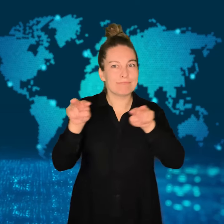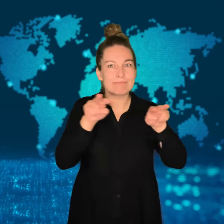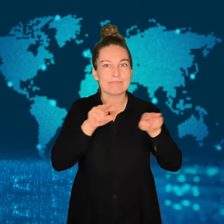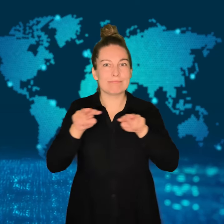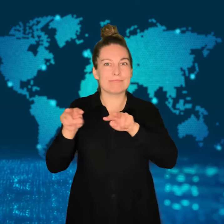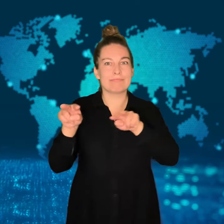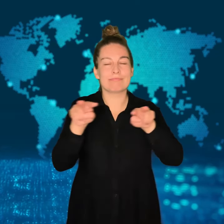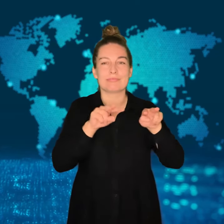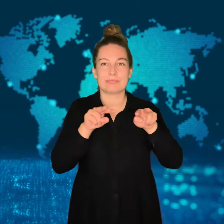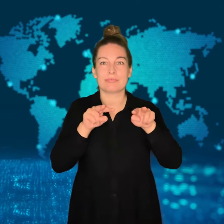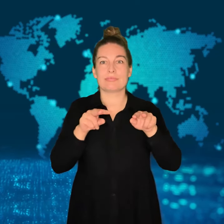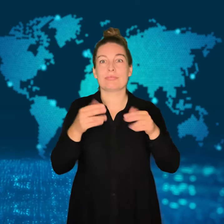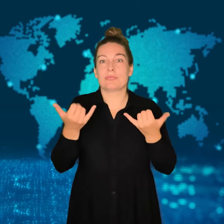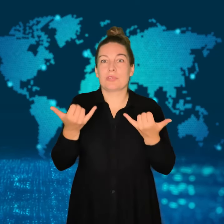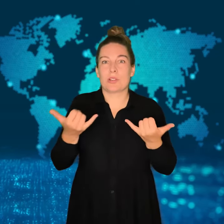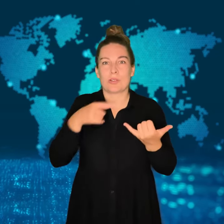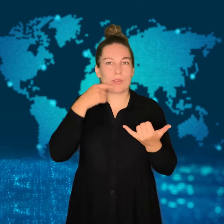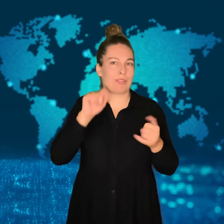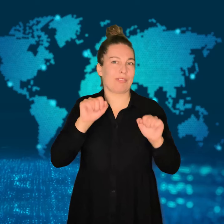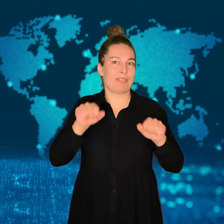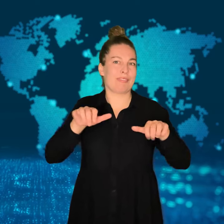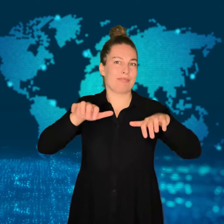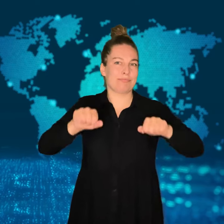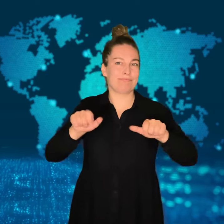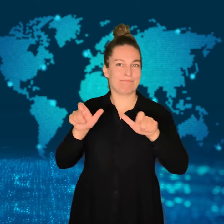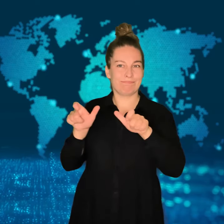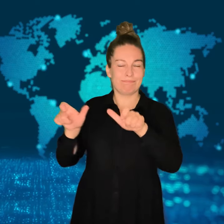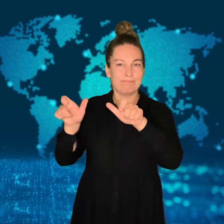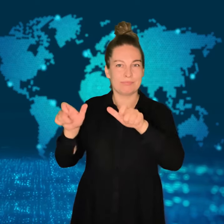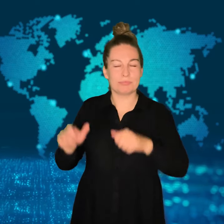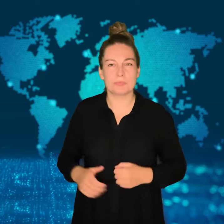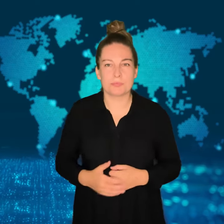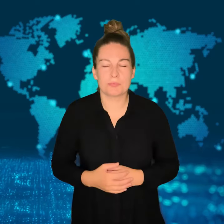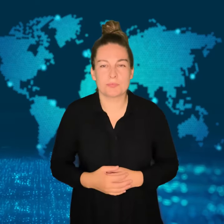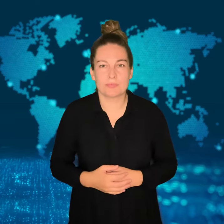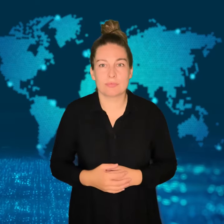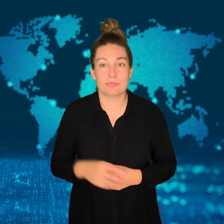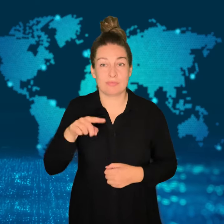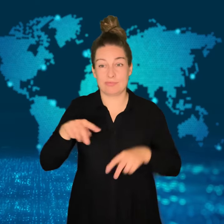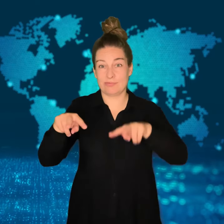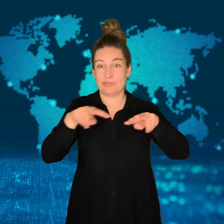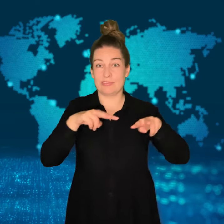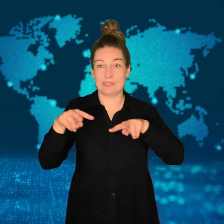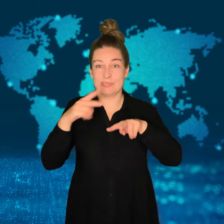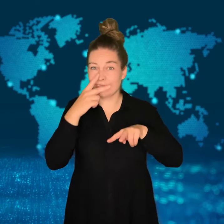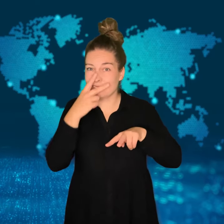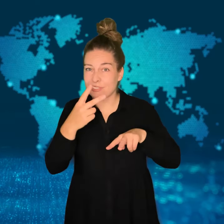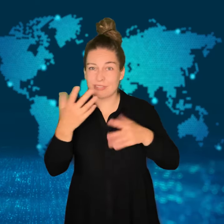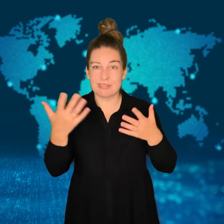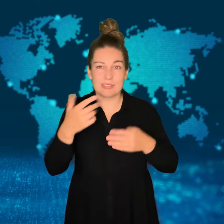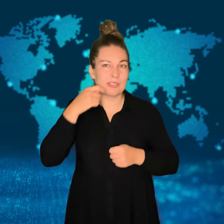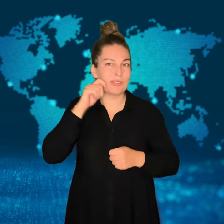before the country could send troops to protect their environment.